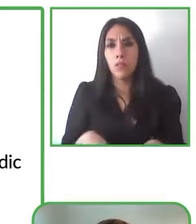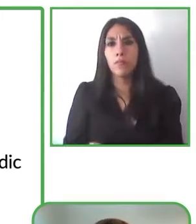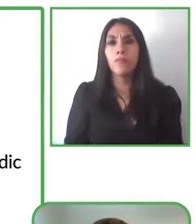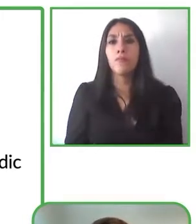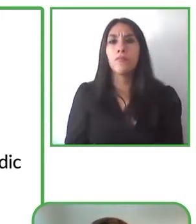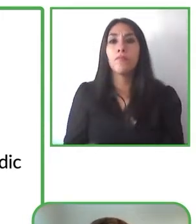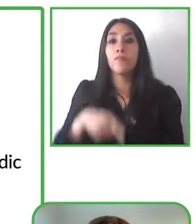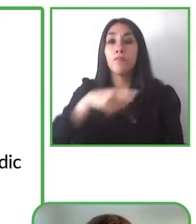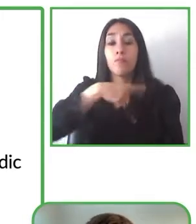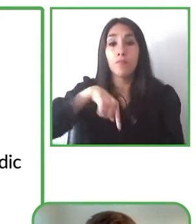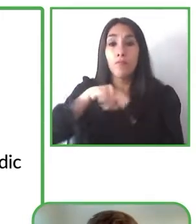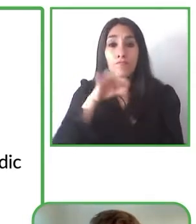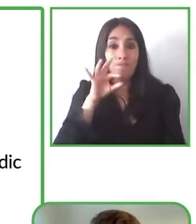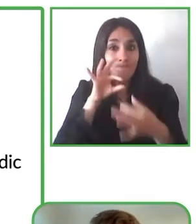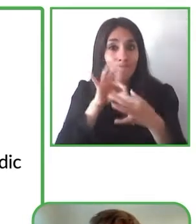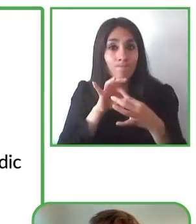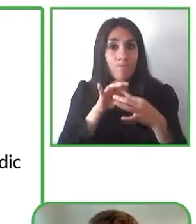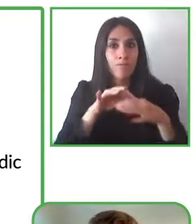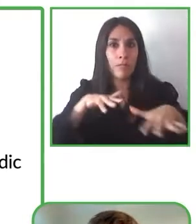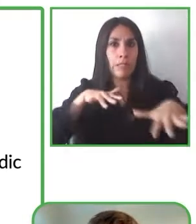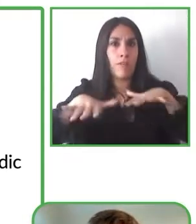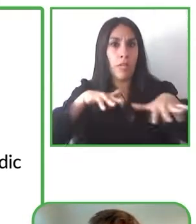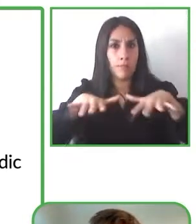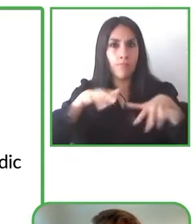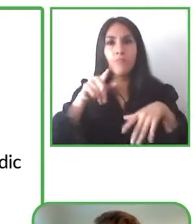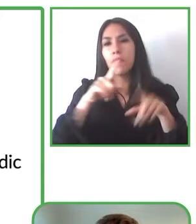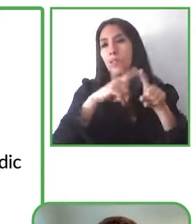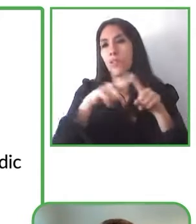we also have some other streaming services that we offer and